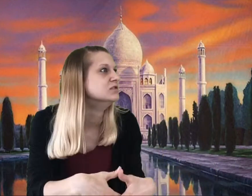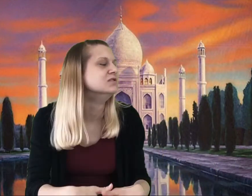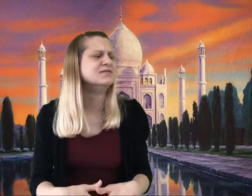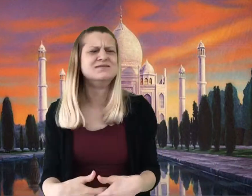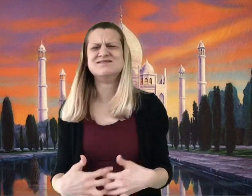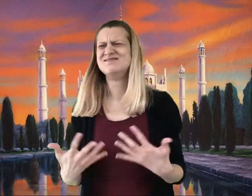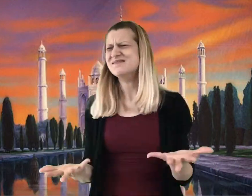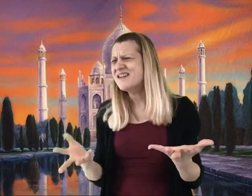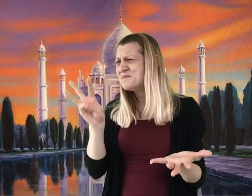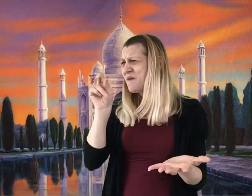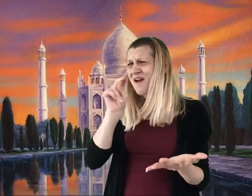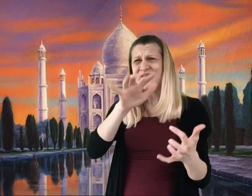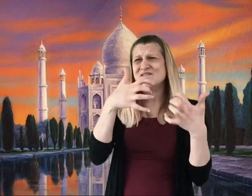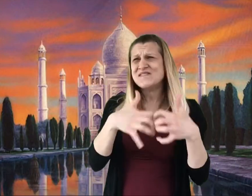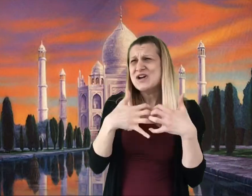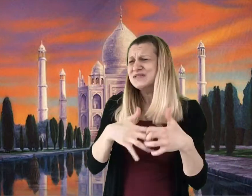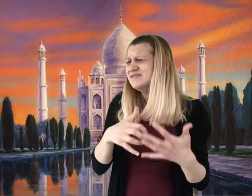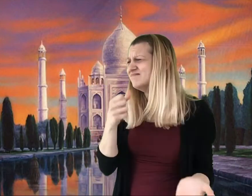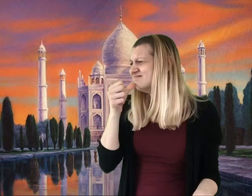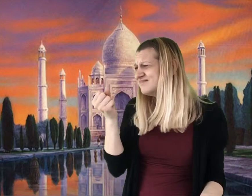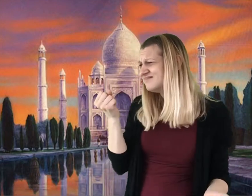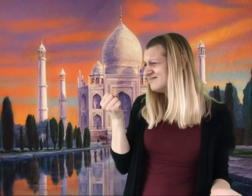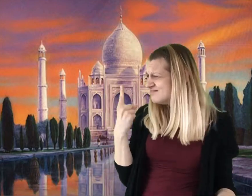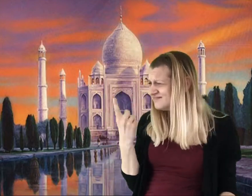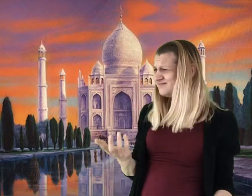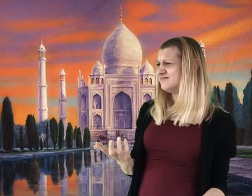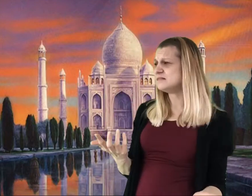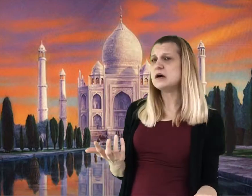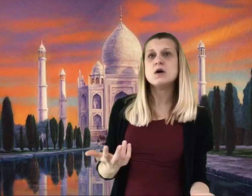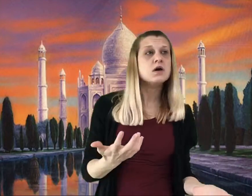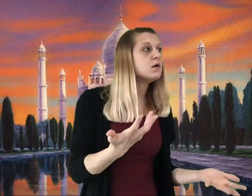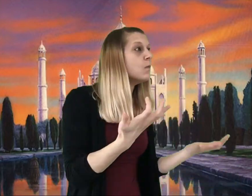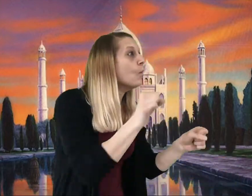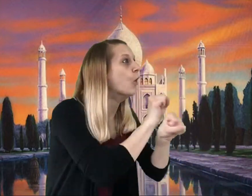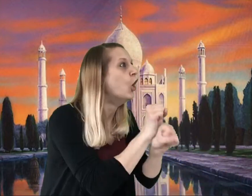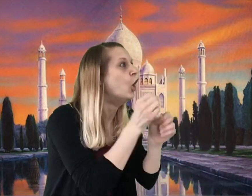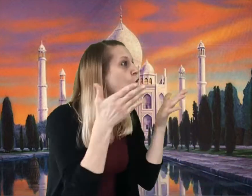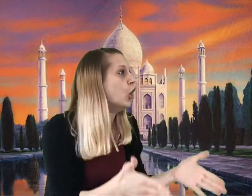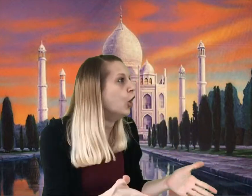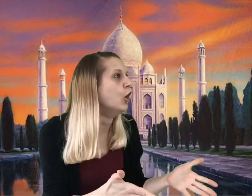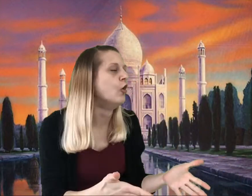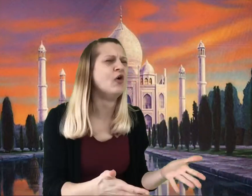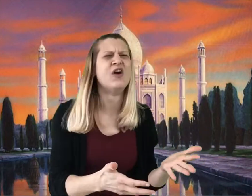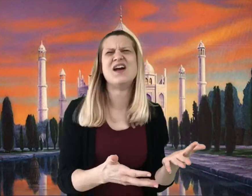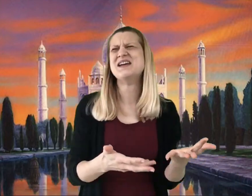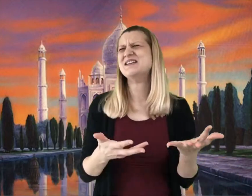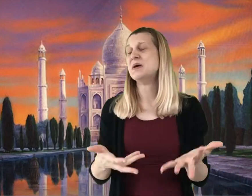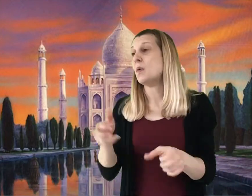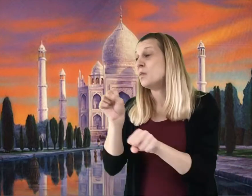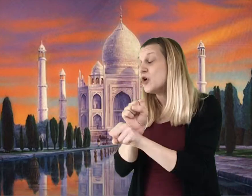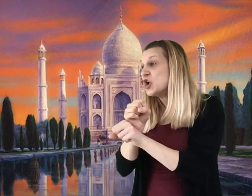"Wonka's factory? I still don't get it." "I mean workers, Charlie." "Workers?"